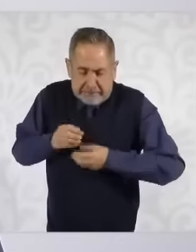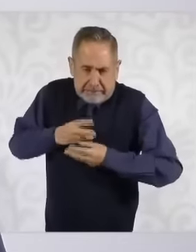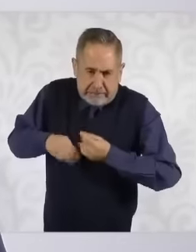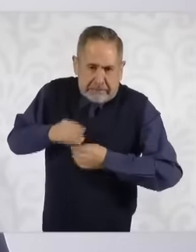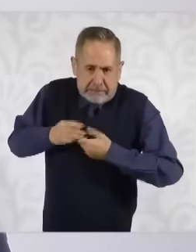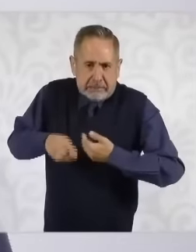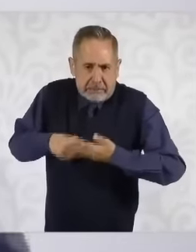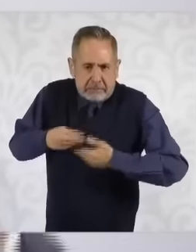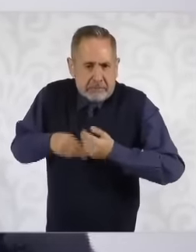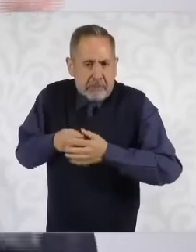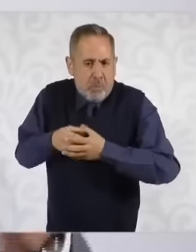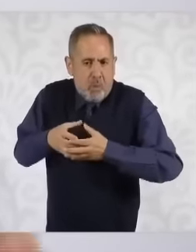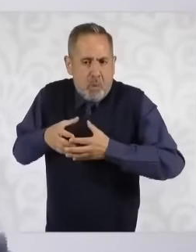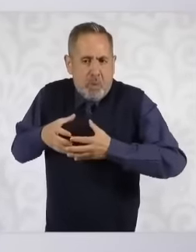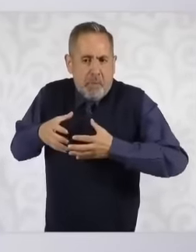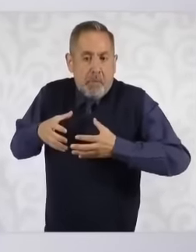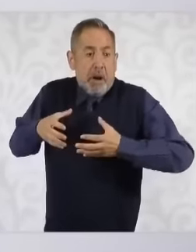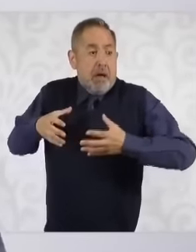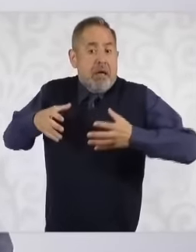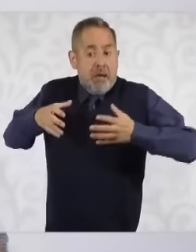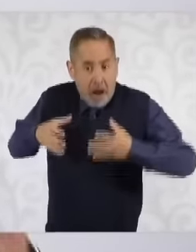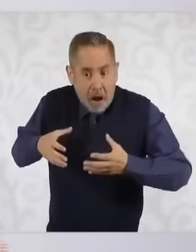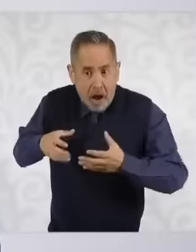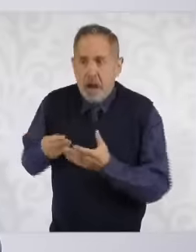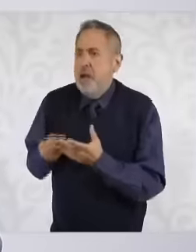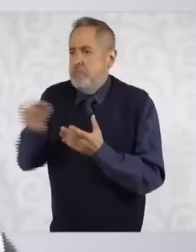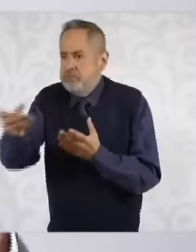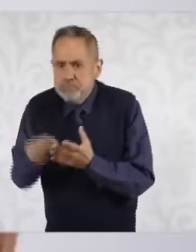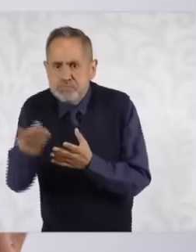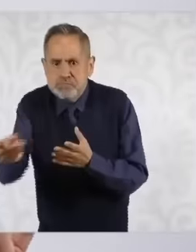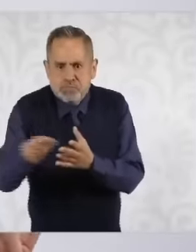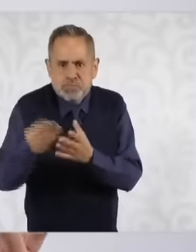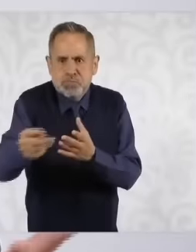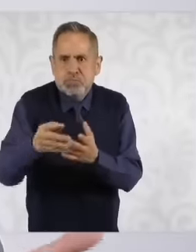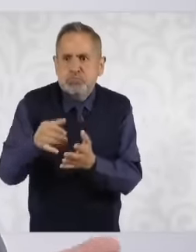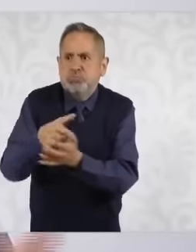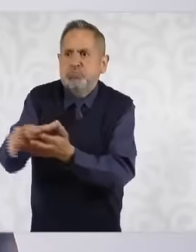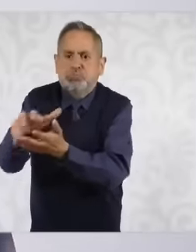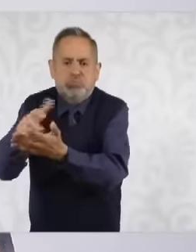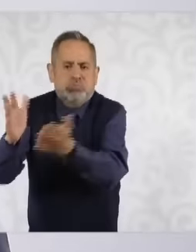We will increase it and we will be able to give it to the farmers every year in a scheme that